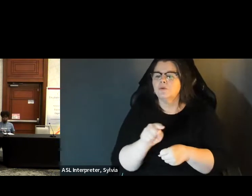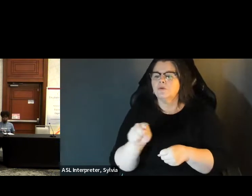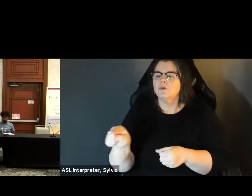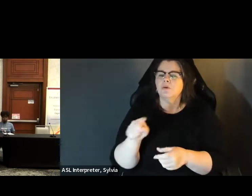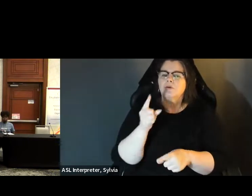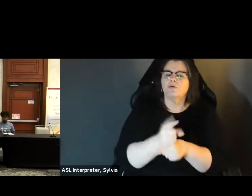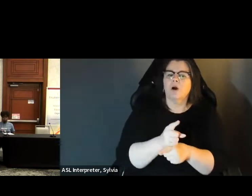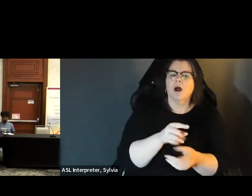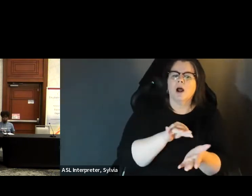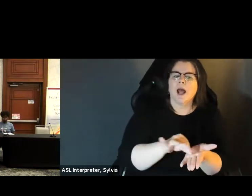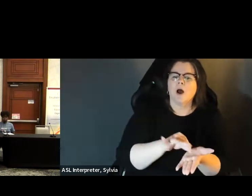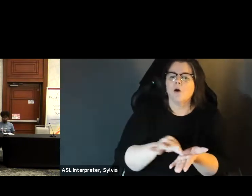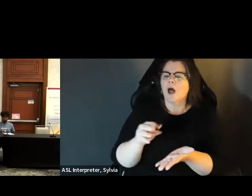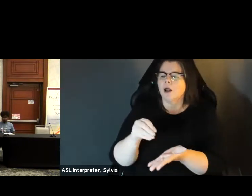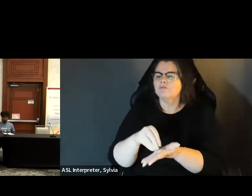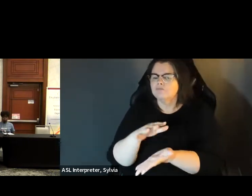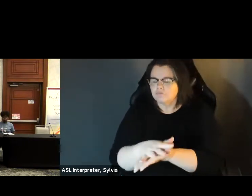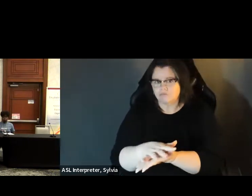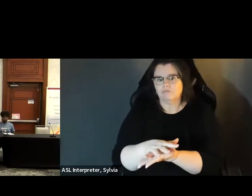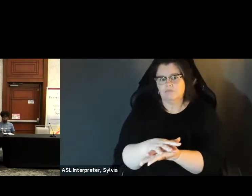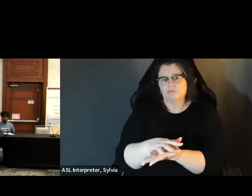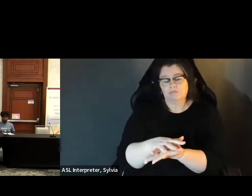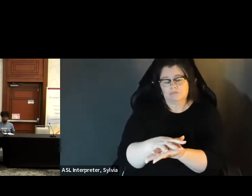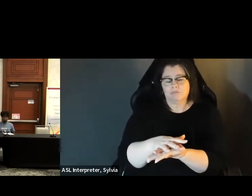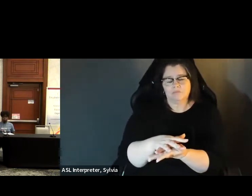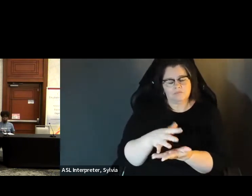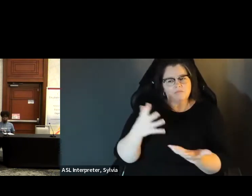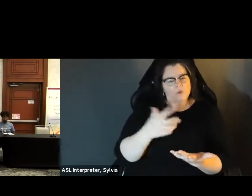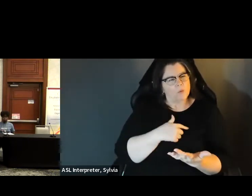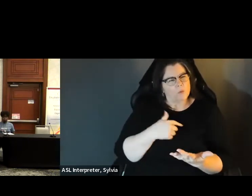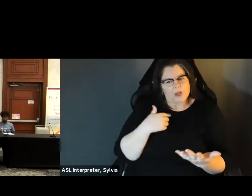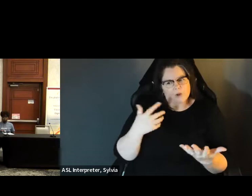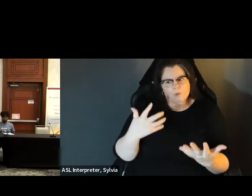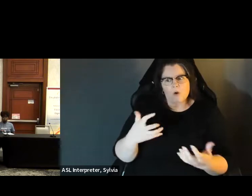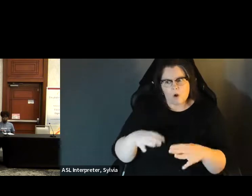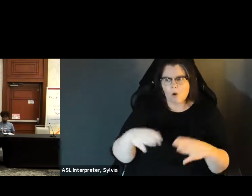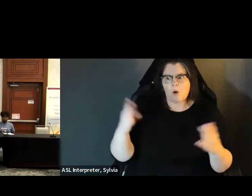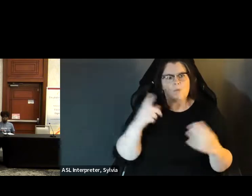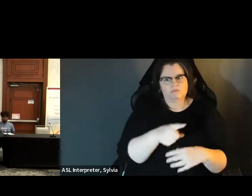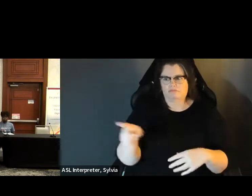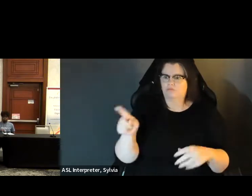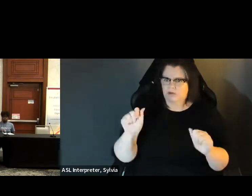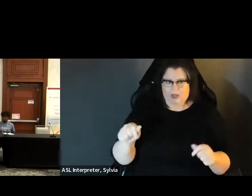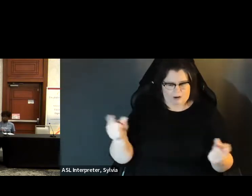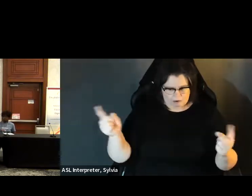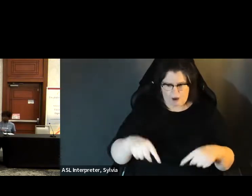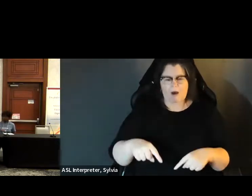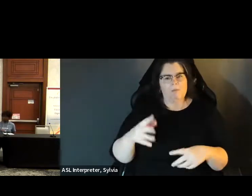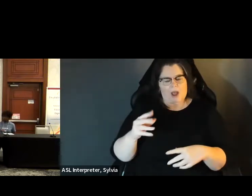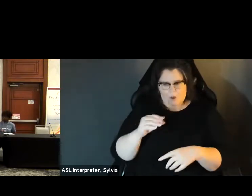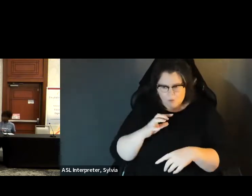When I find, but when I fill it out with one of these systems.